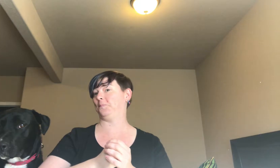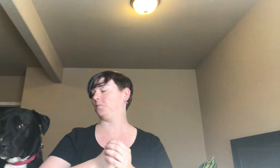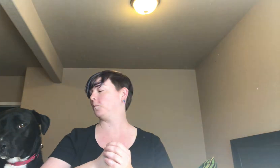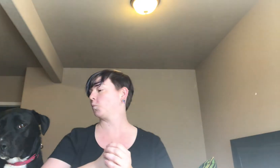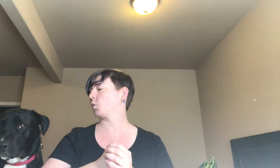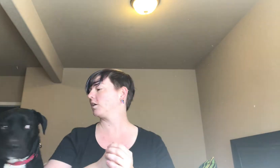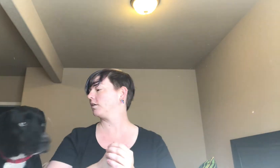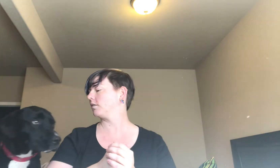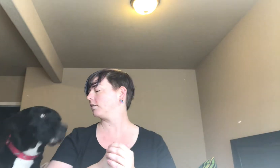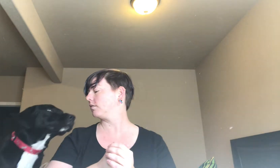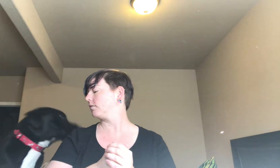[kiss noise]